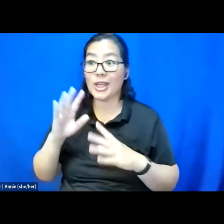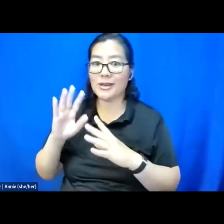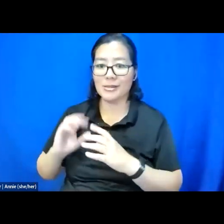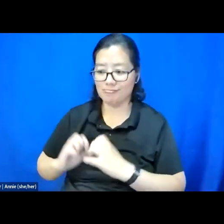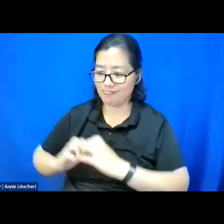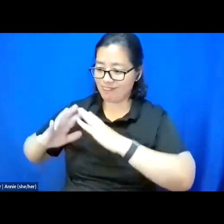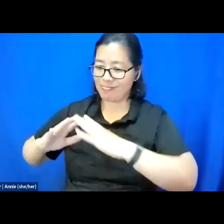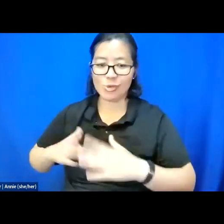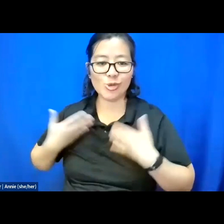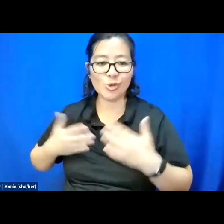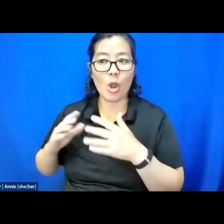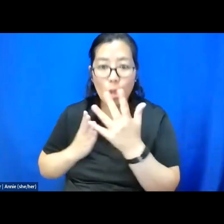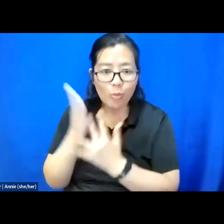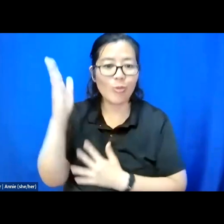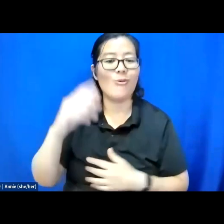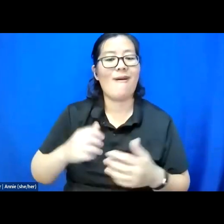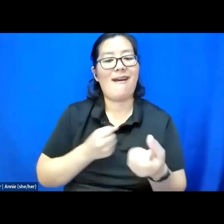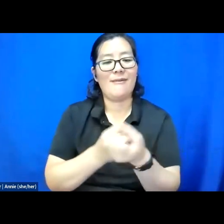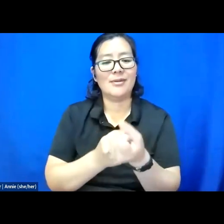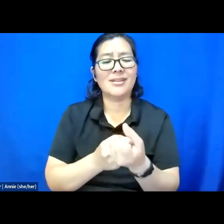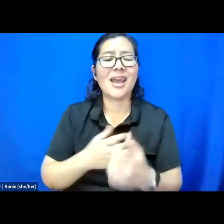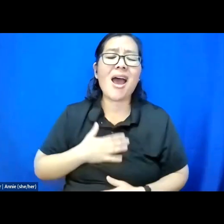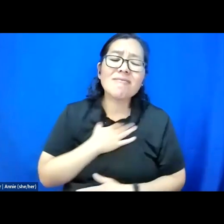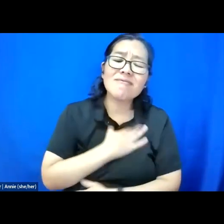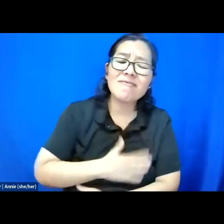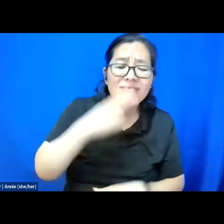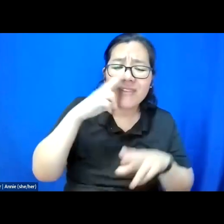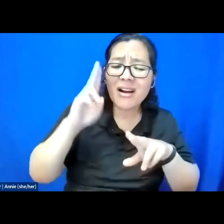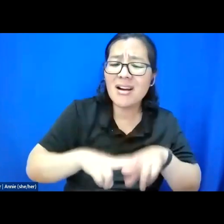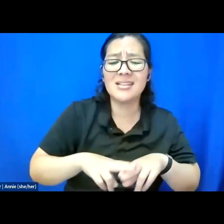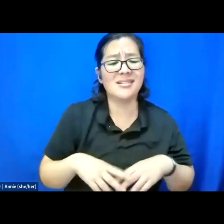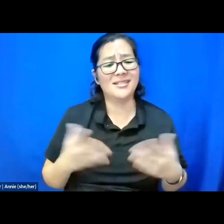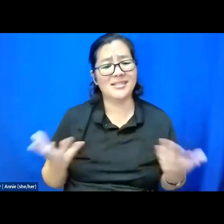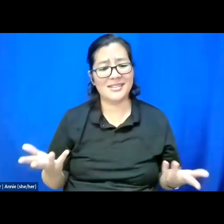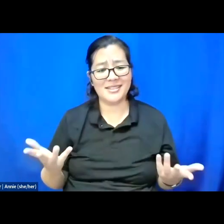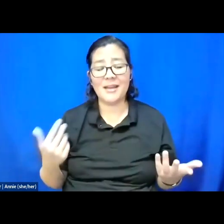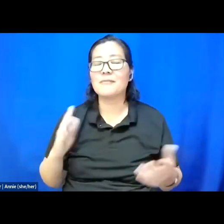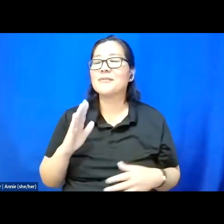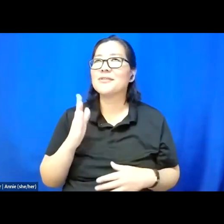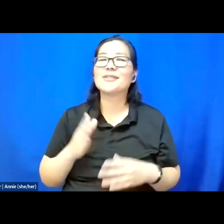Have fun. I am never more refreshed or replenished